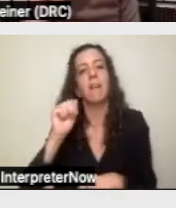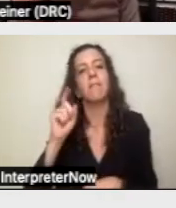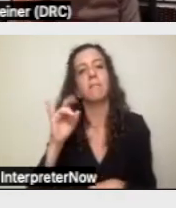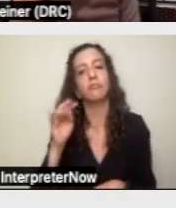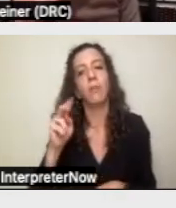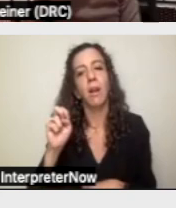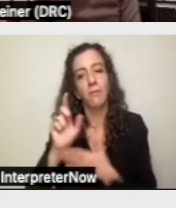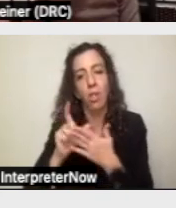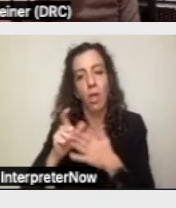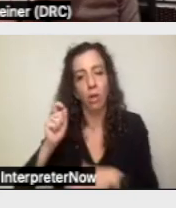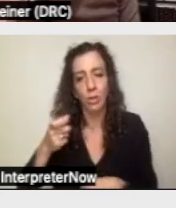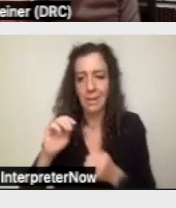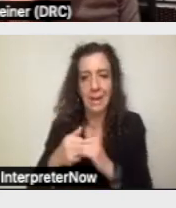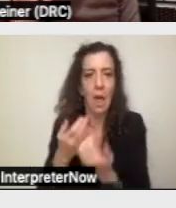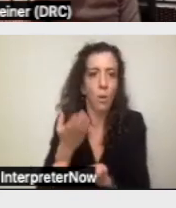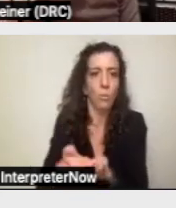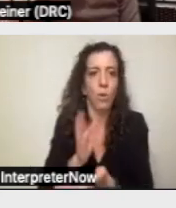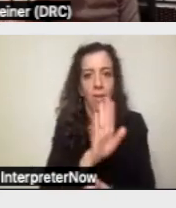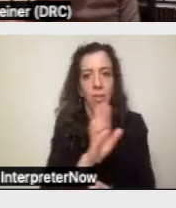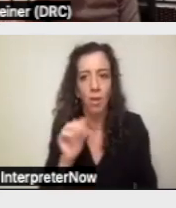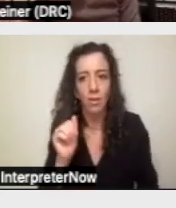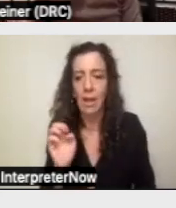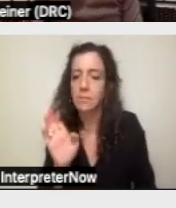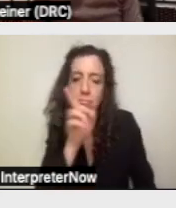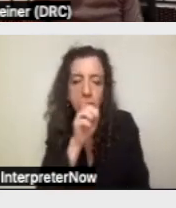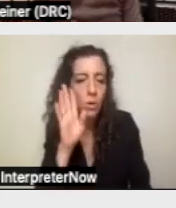Again, we're not going to get into that today, we don't have enough time.